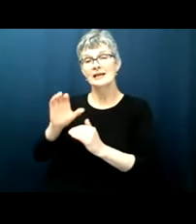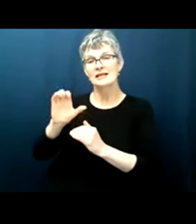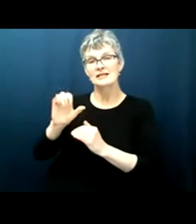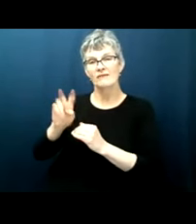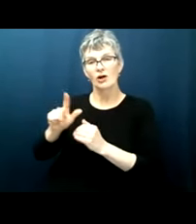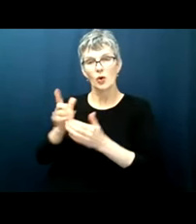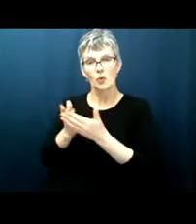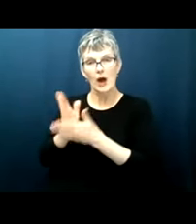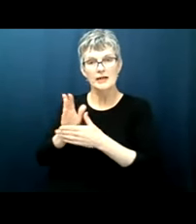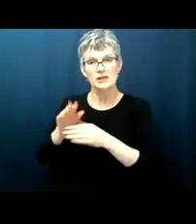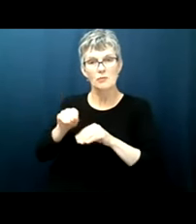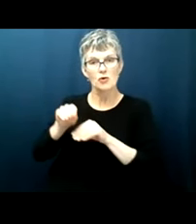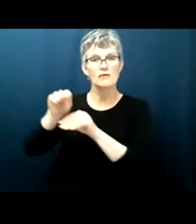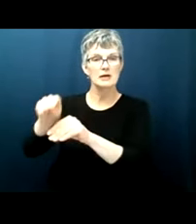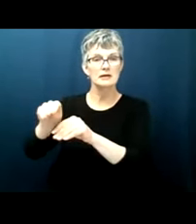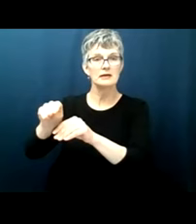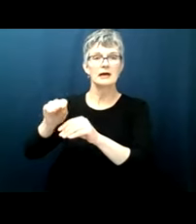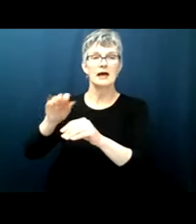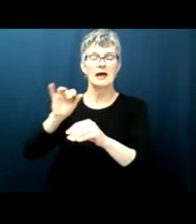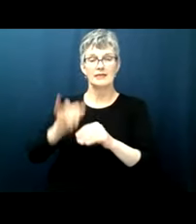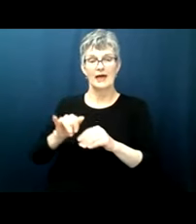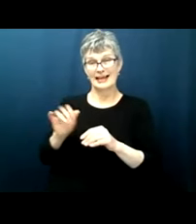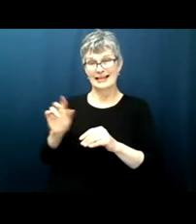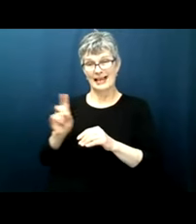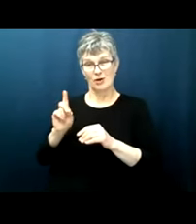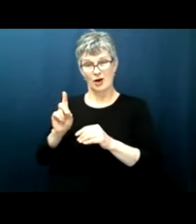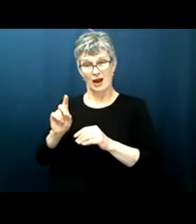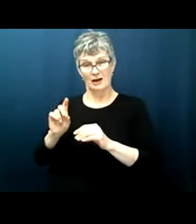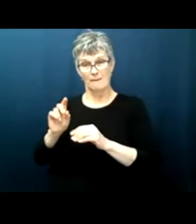defected on mass to the republican party from the democratic party and you know as students in